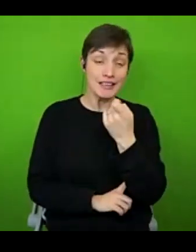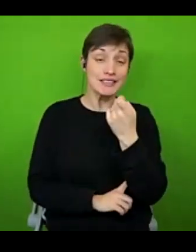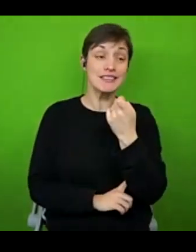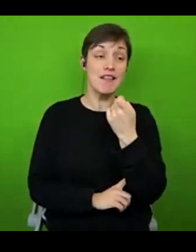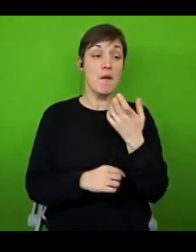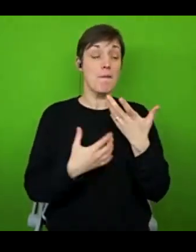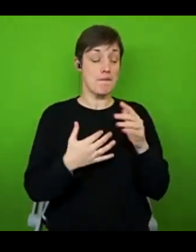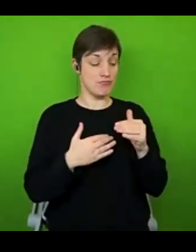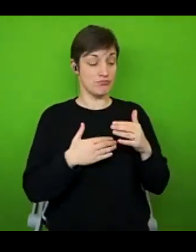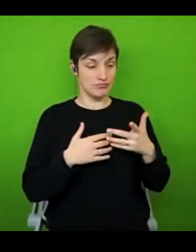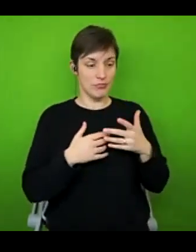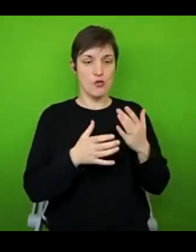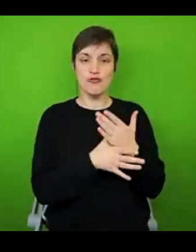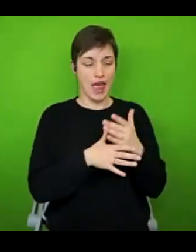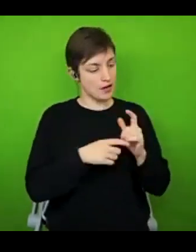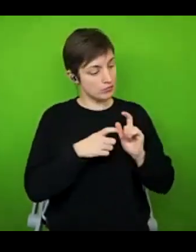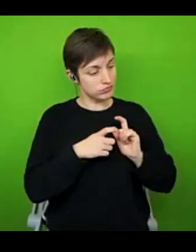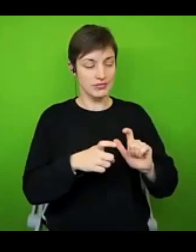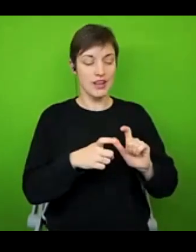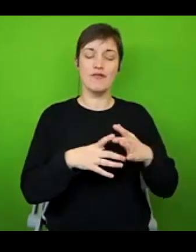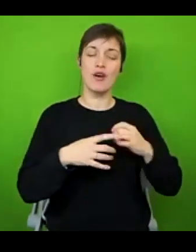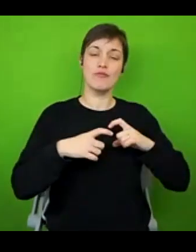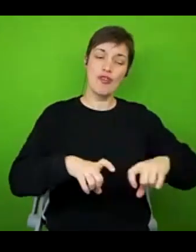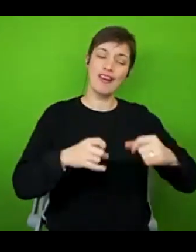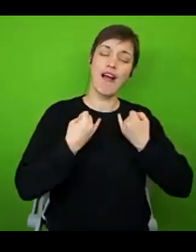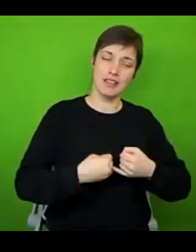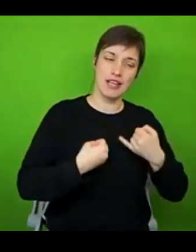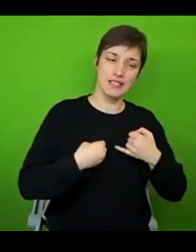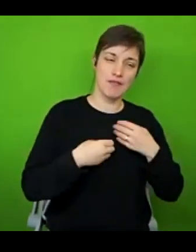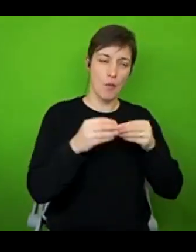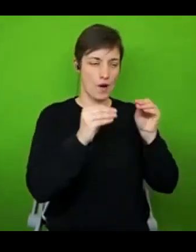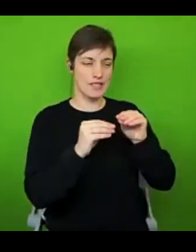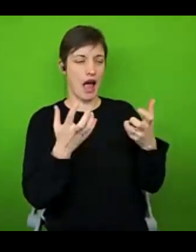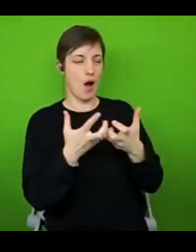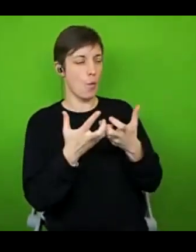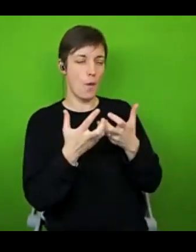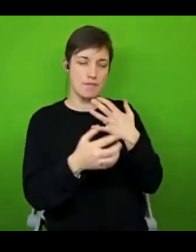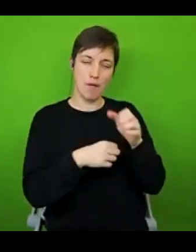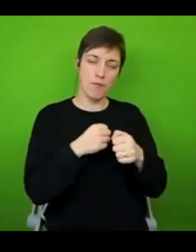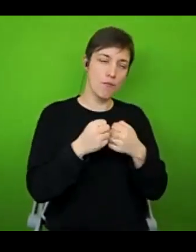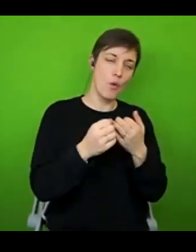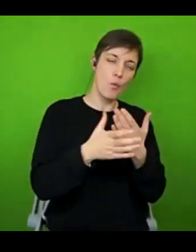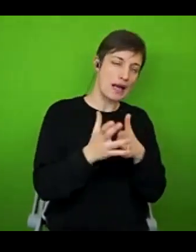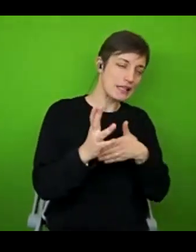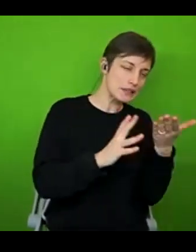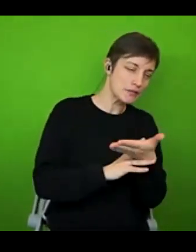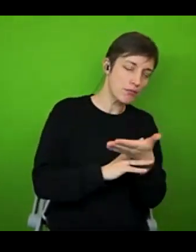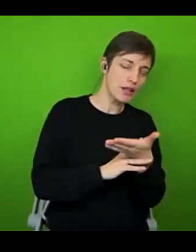around my chronic illness, and I've figured out a few ways to make the physical side of working more accessible, there's still a part of me that usually feels like I'm